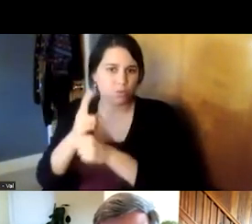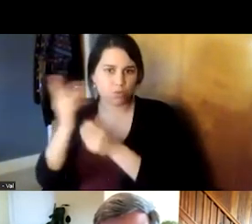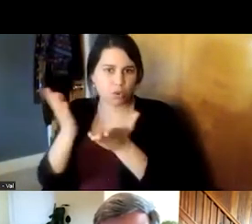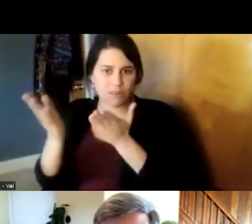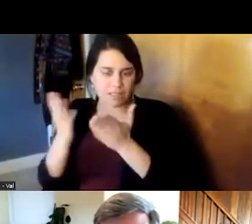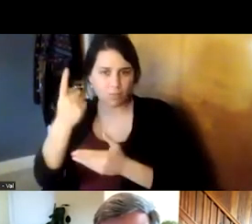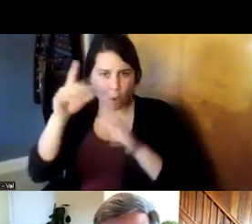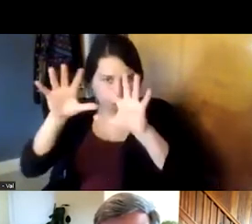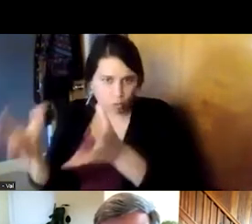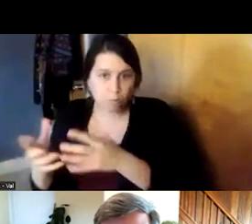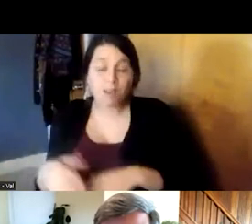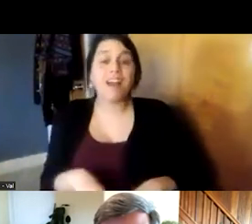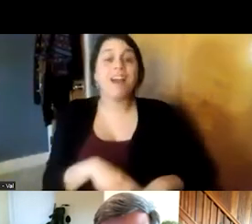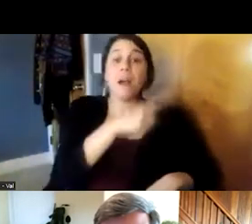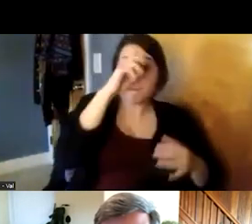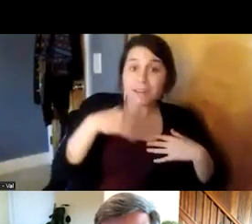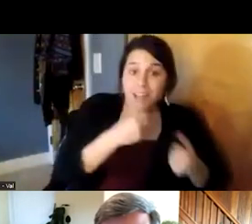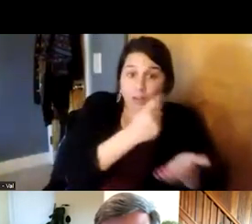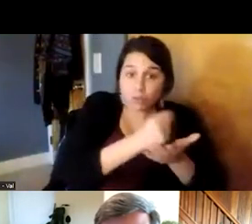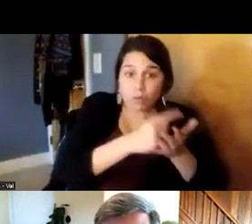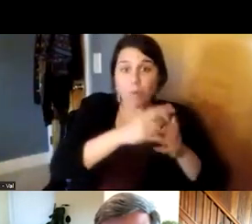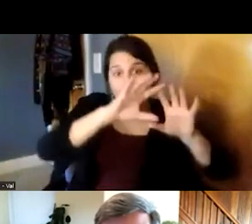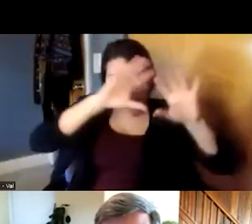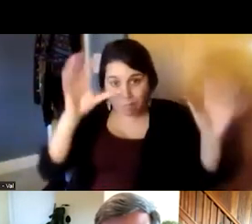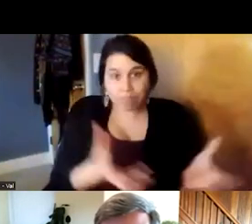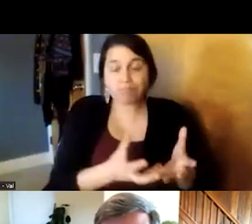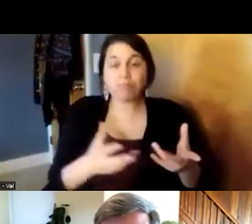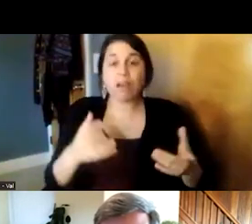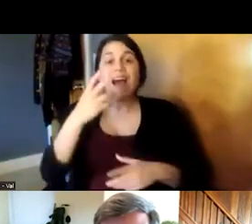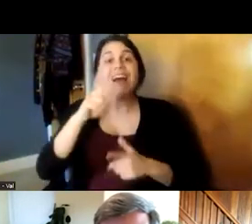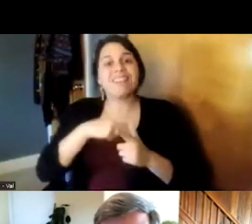then we integrated mental health treatment within our services then we integrated being